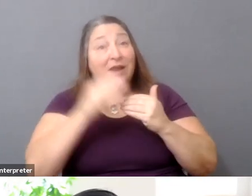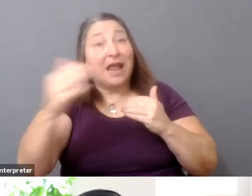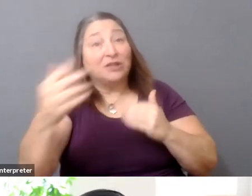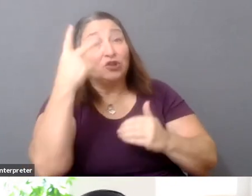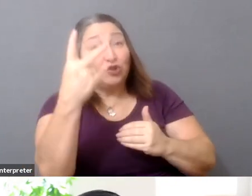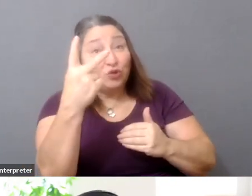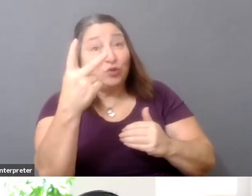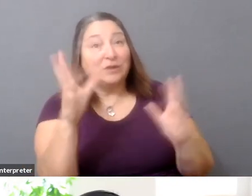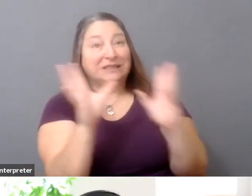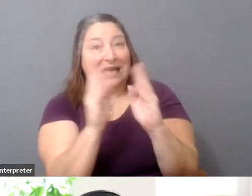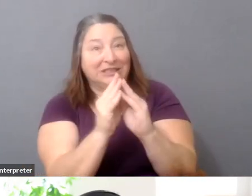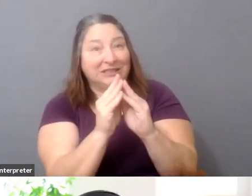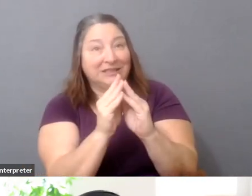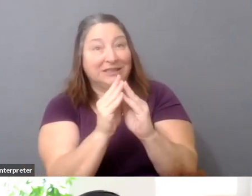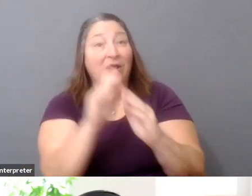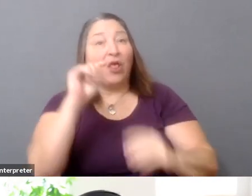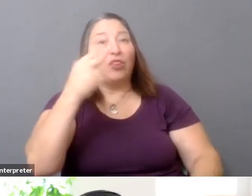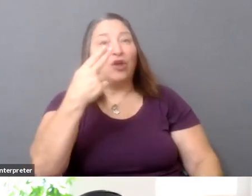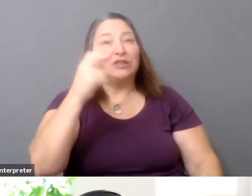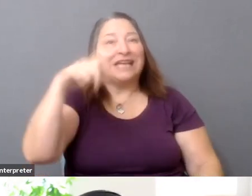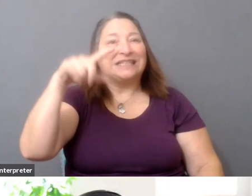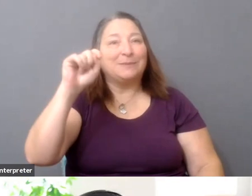The next one is Thursday, September 10,